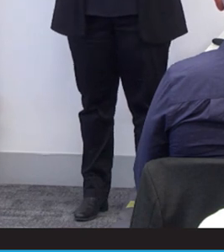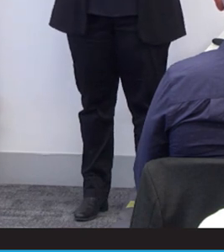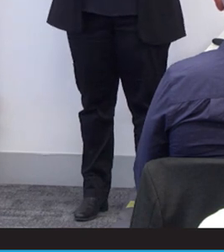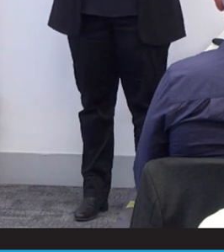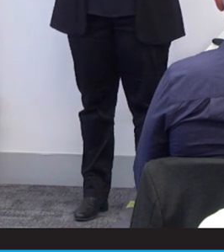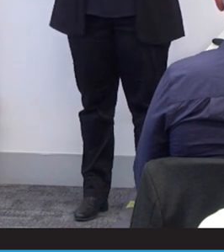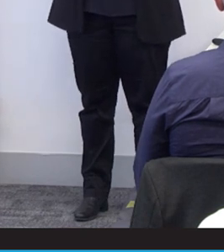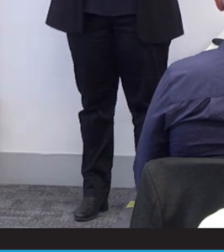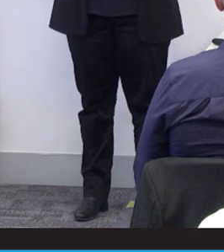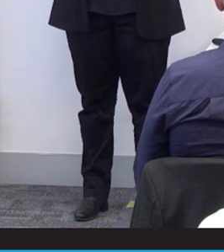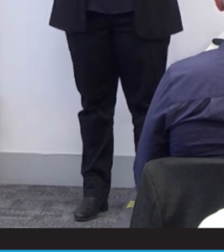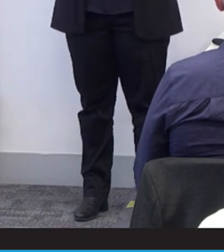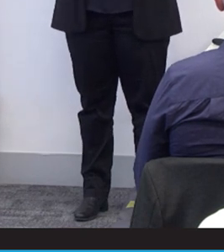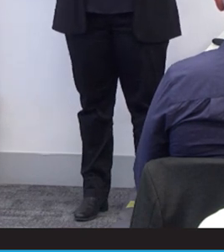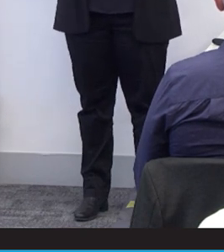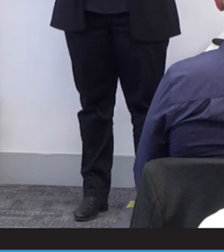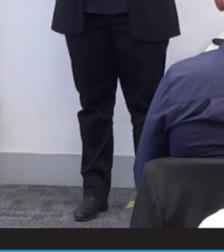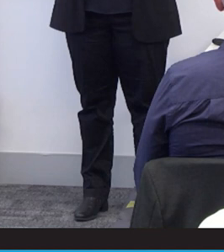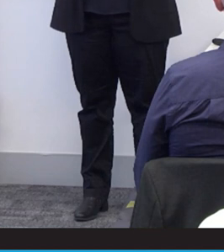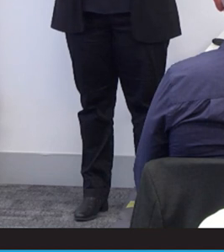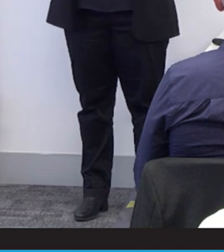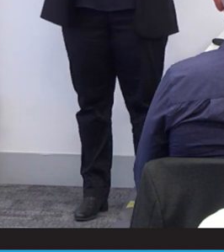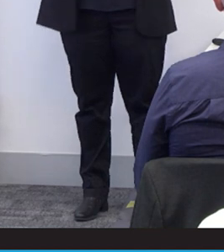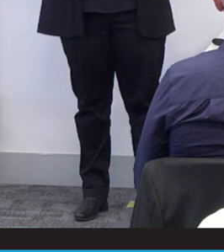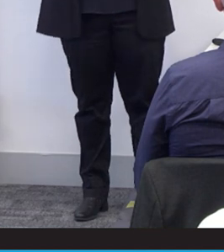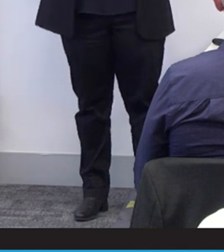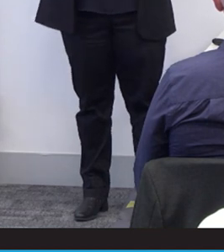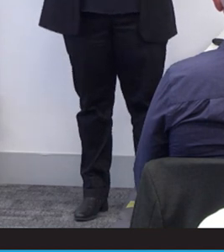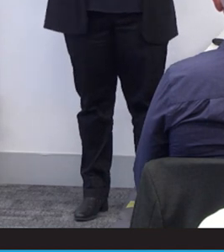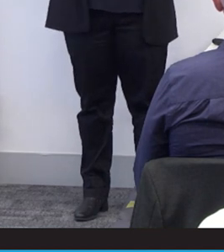awareness in the medical profession. I hope that my life story has shown light